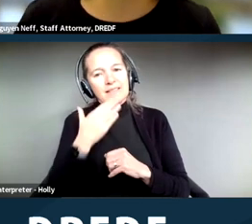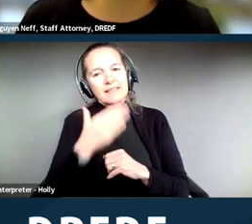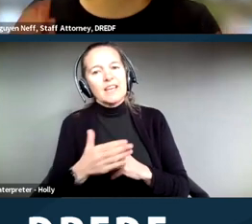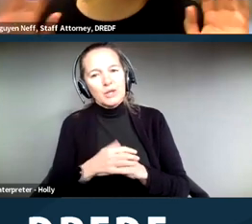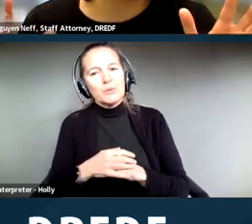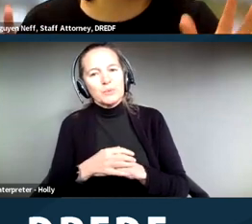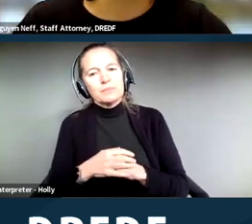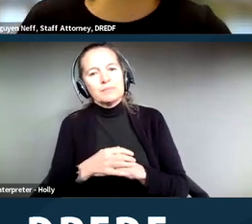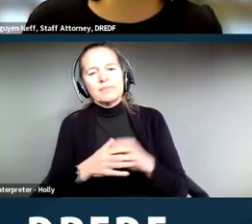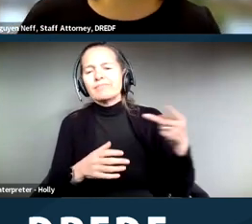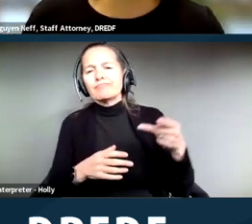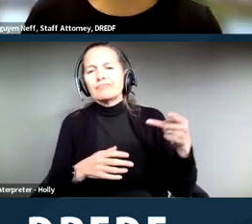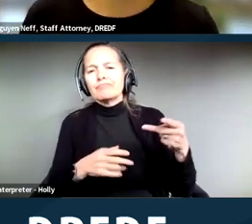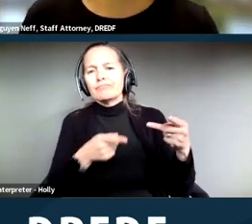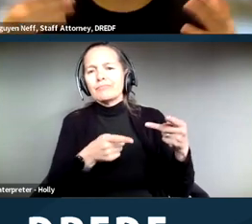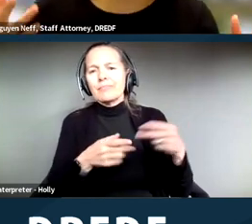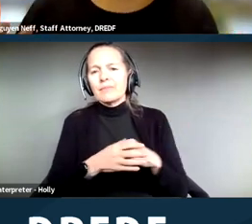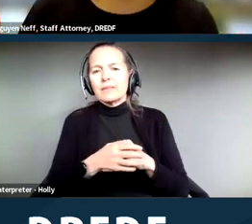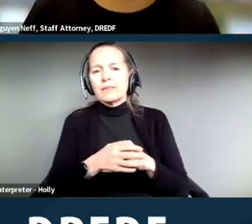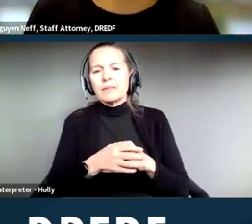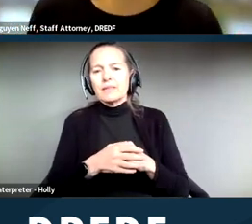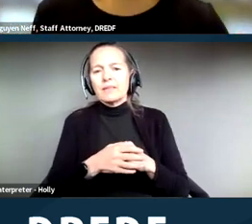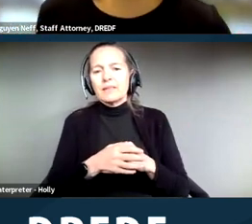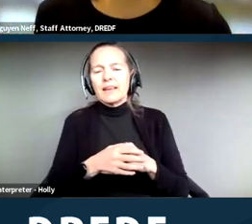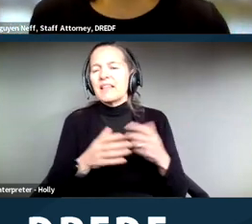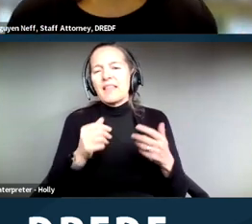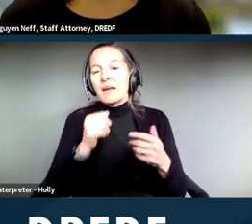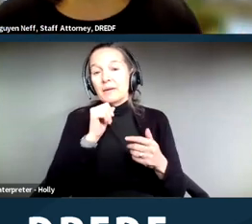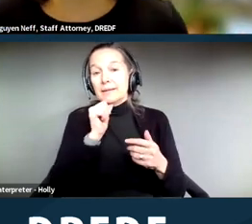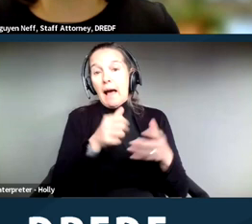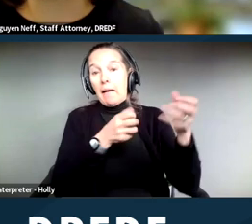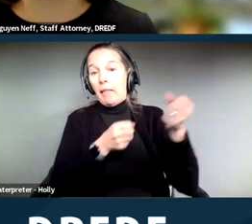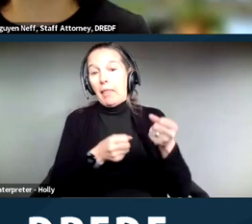Robbie and Jason weren't a plant just to make DREDF look good. And if y'all